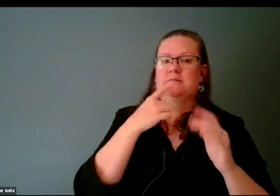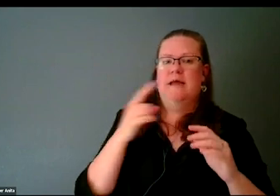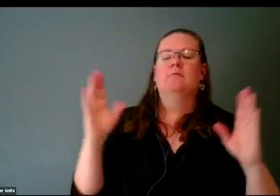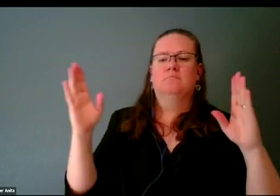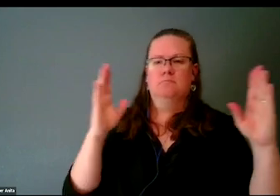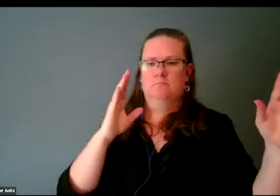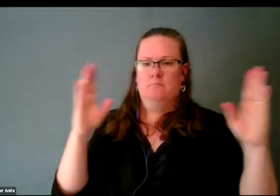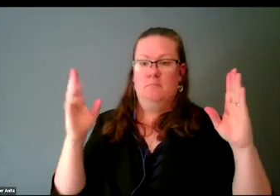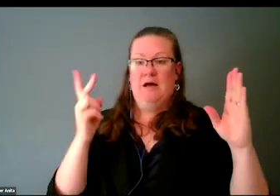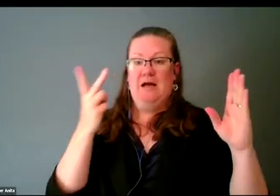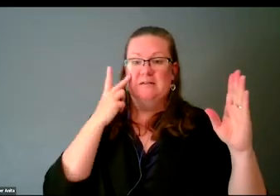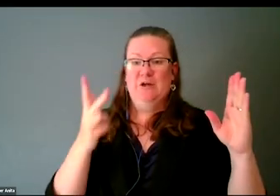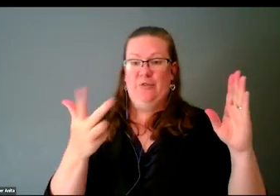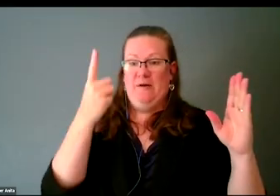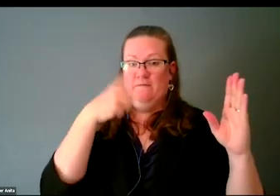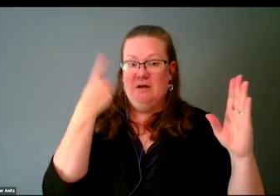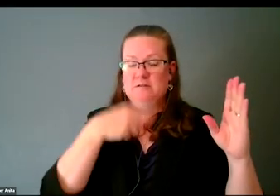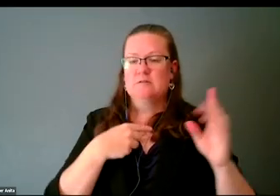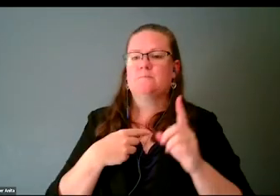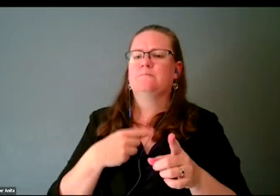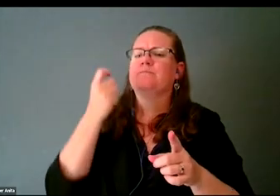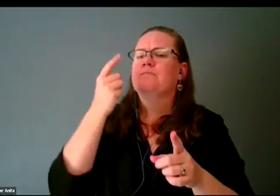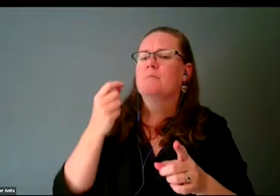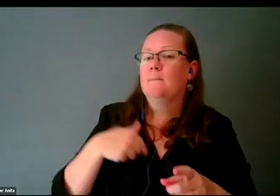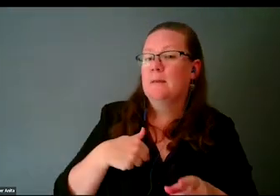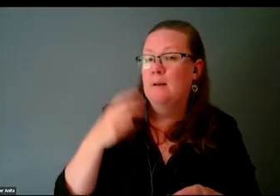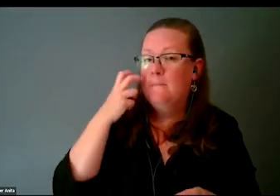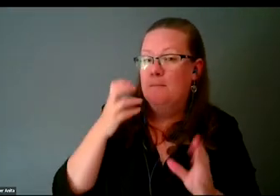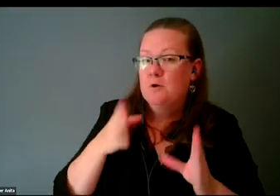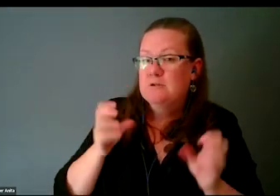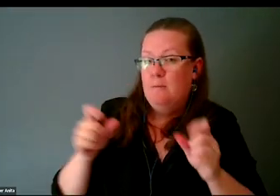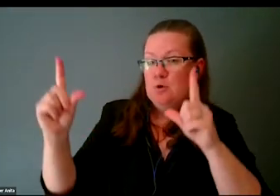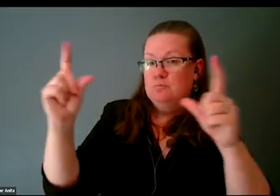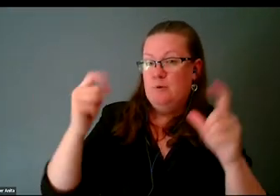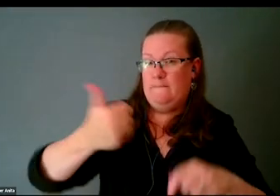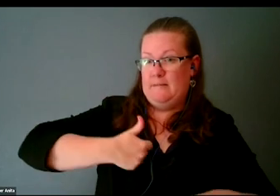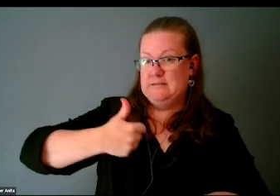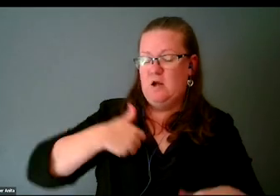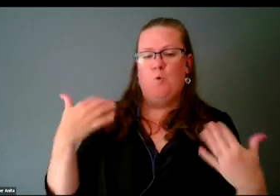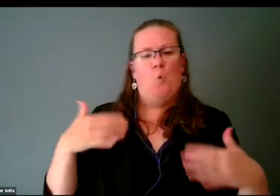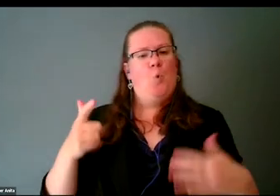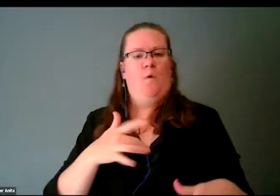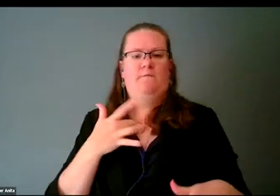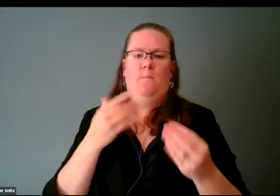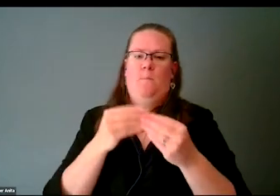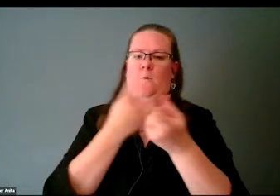only gives me more liberation. Hold for photo. I love having the power in my own hands